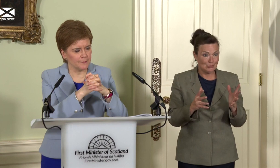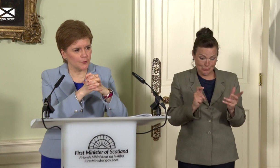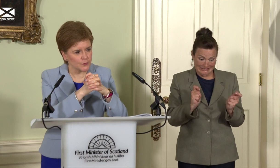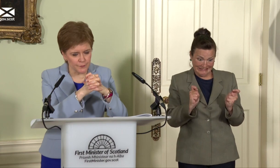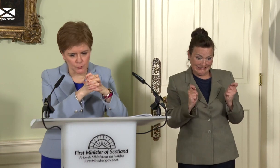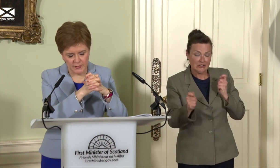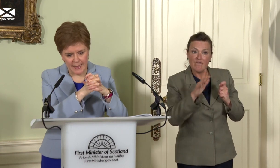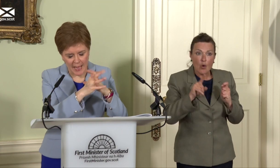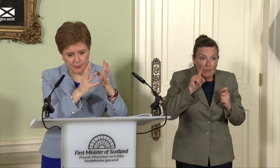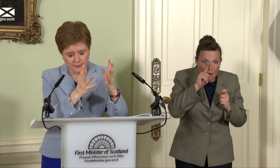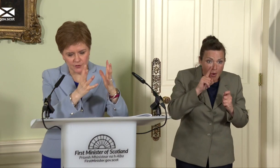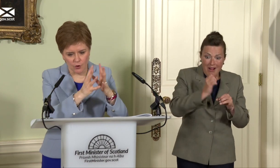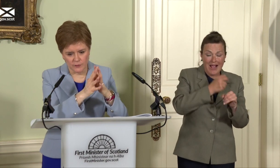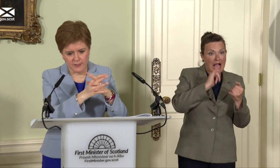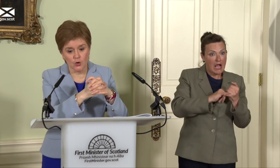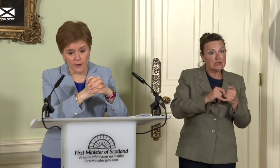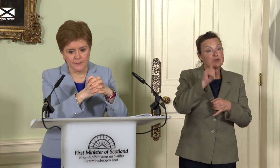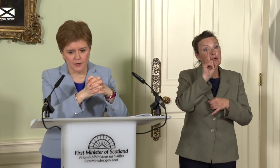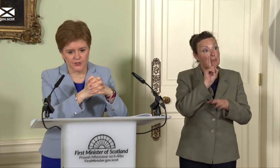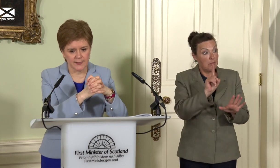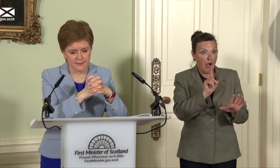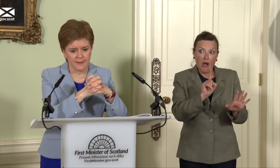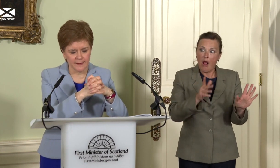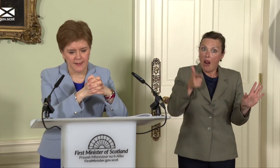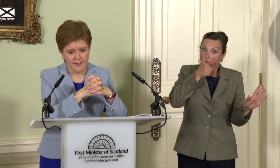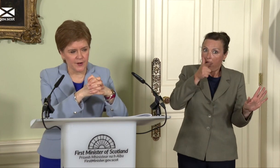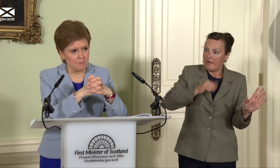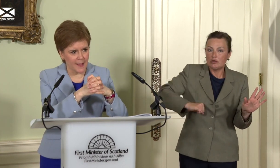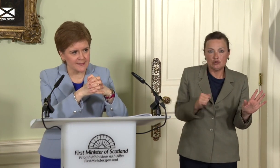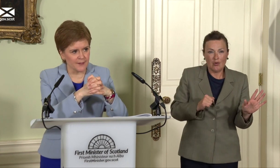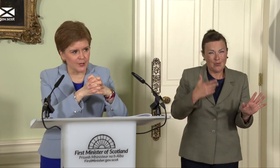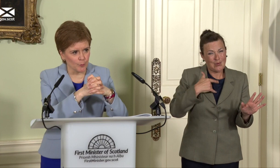fossil fuels. Happily for Scotland, and not every country can say this, there are massive economic